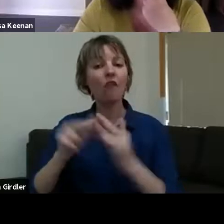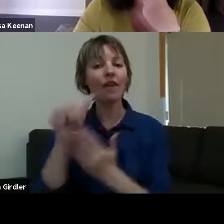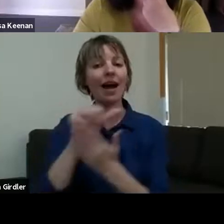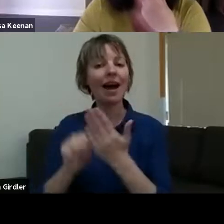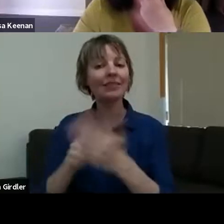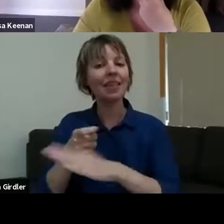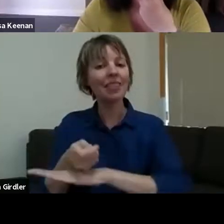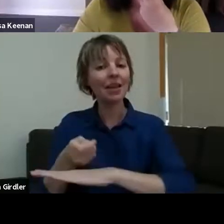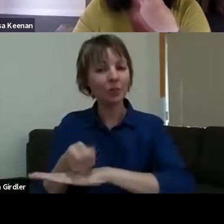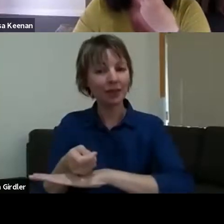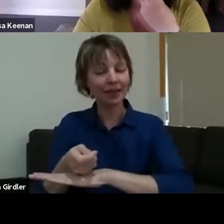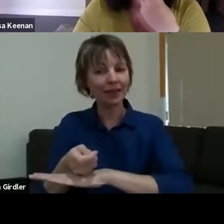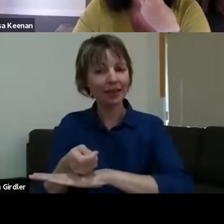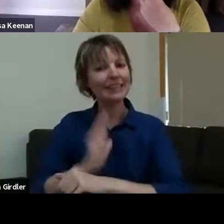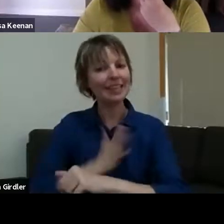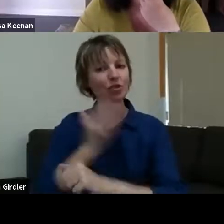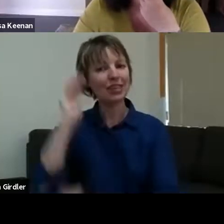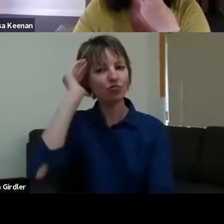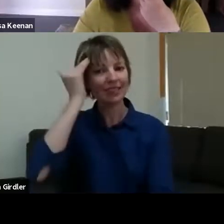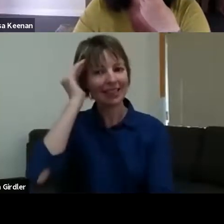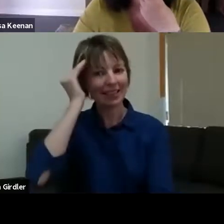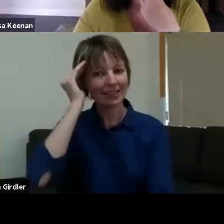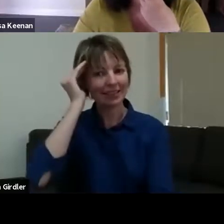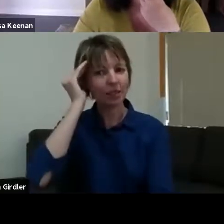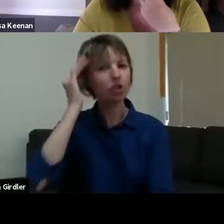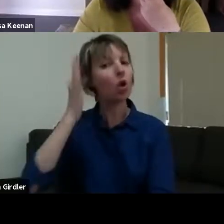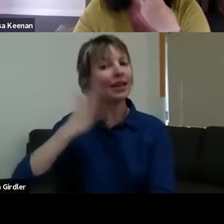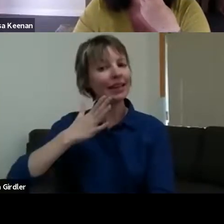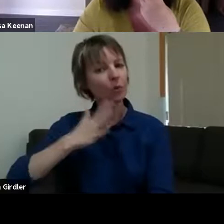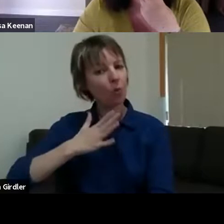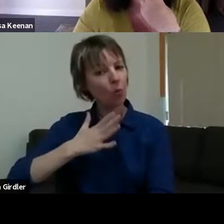is - did you underpin your projects with any theory or literature